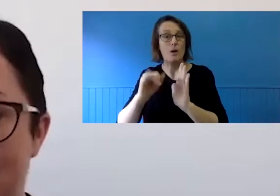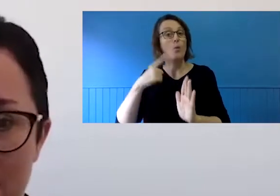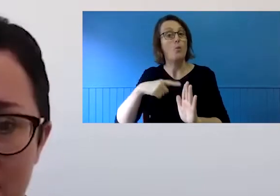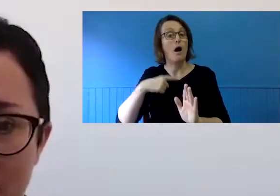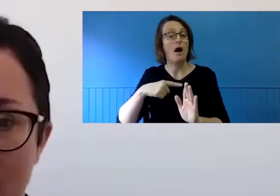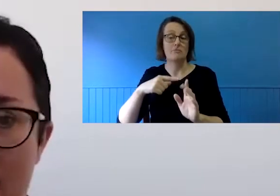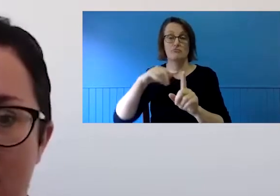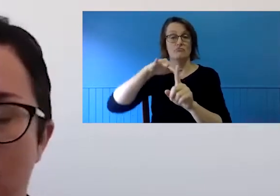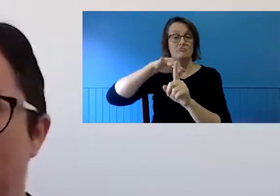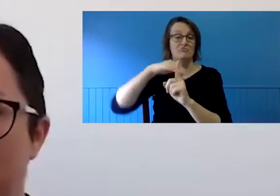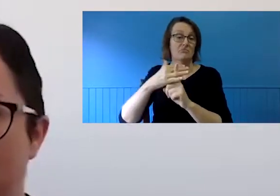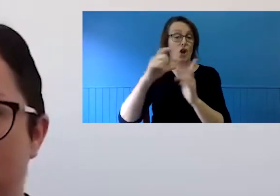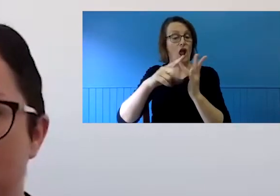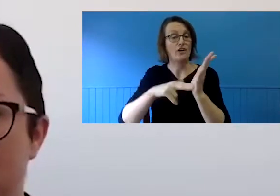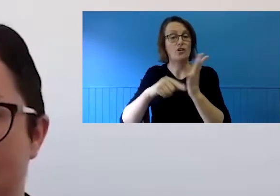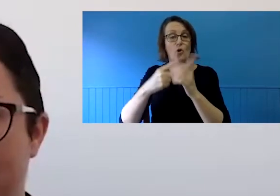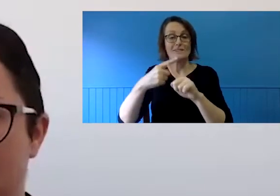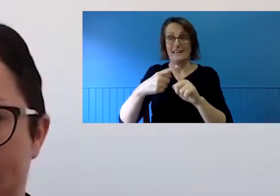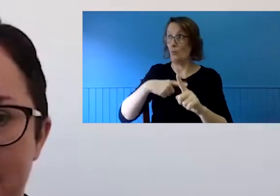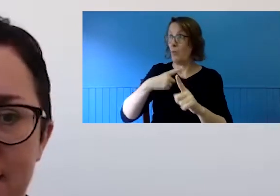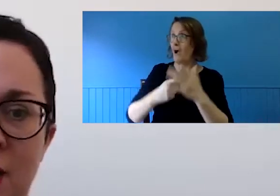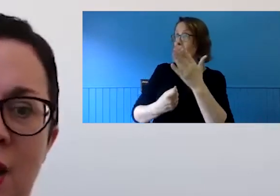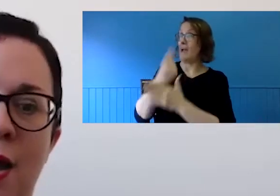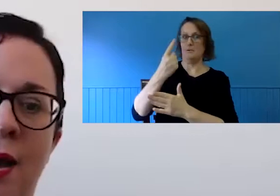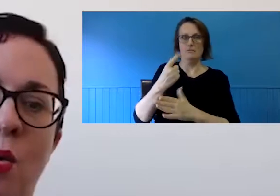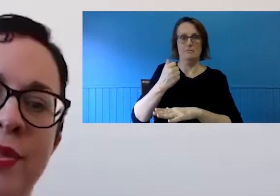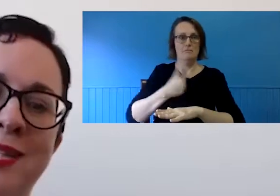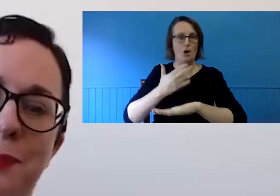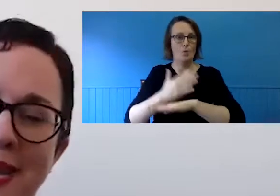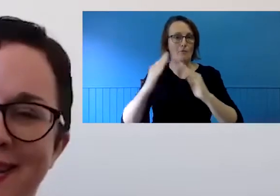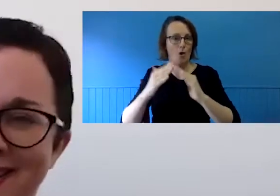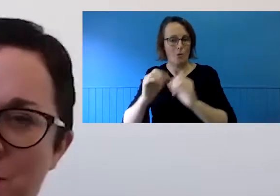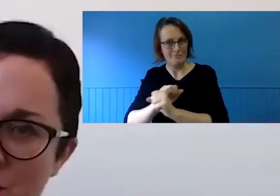this remote work revolution in the first place, or the speed at which